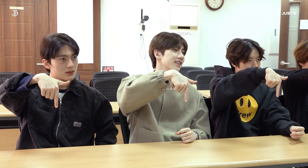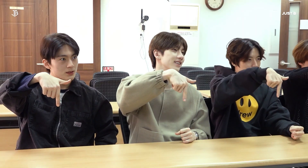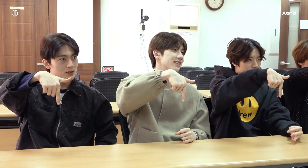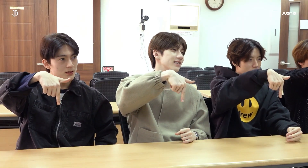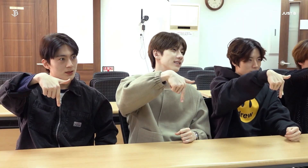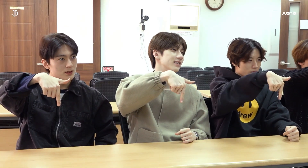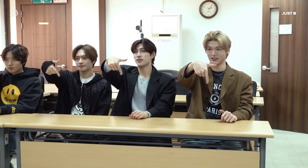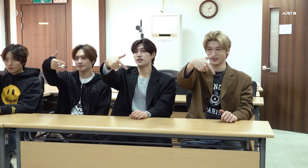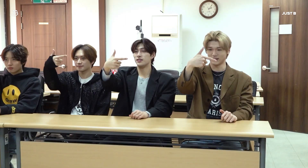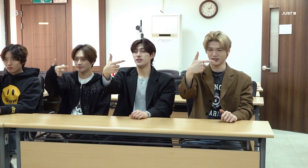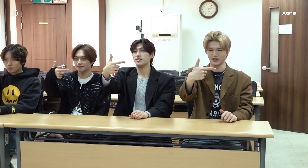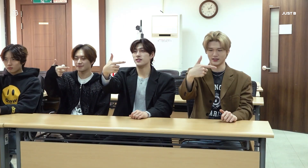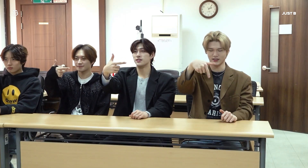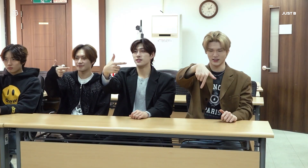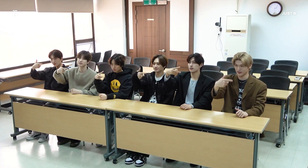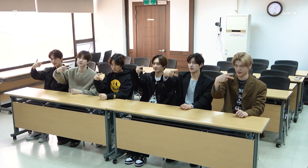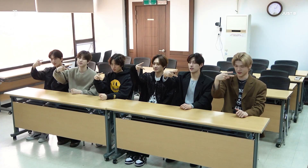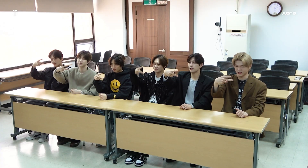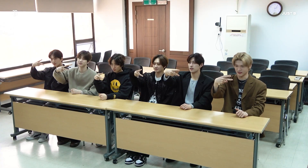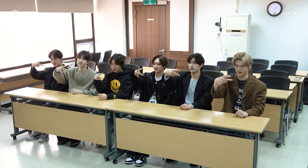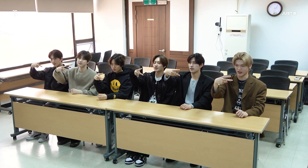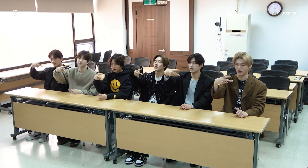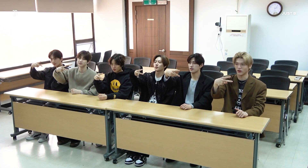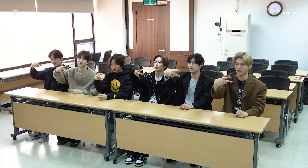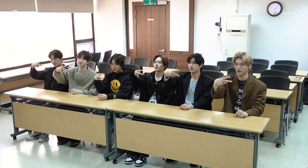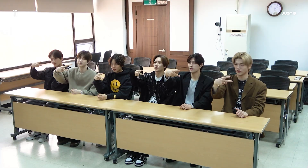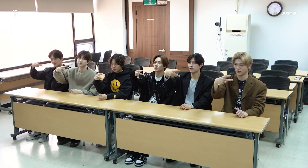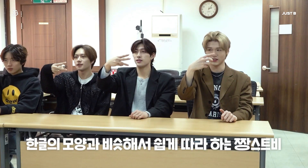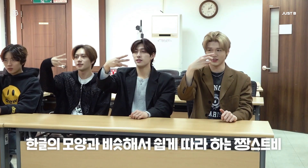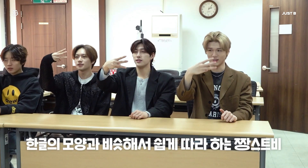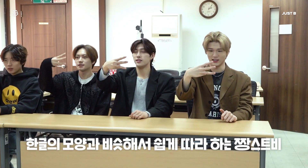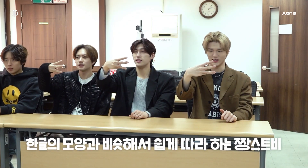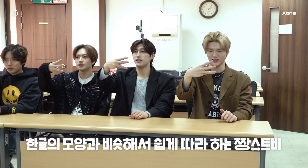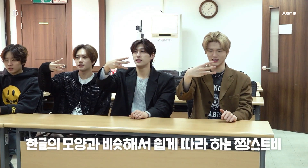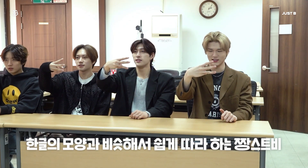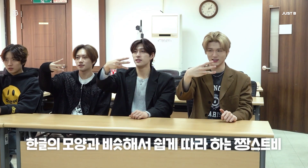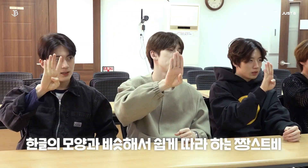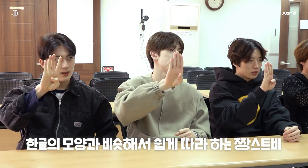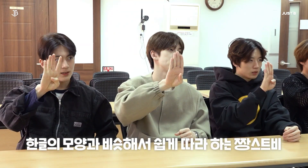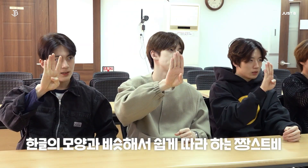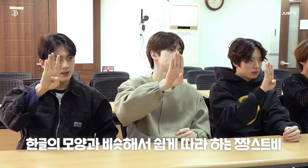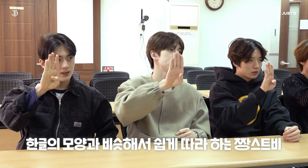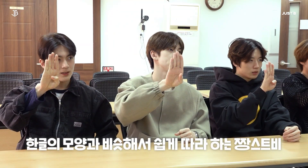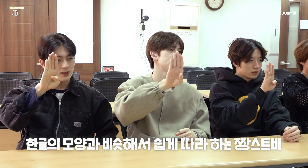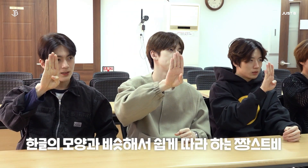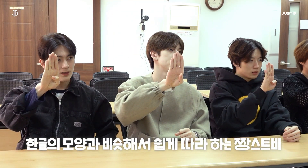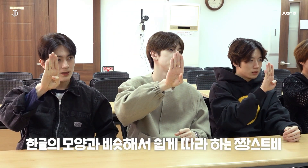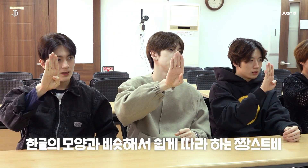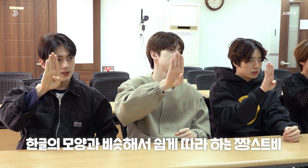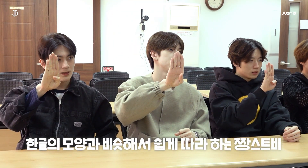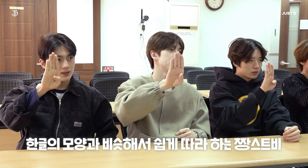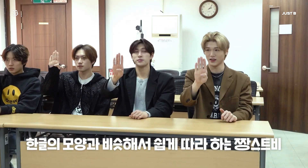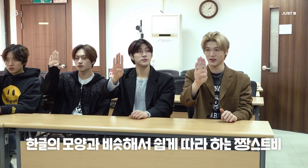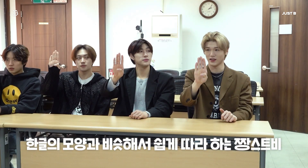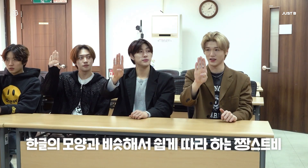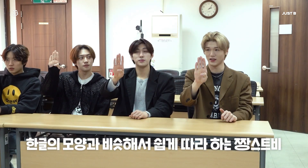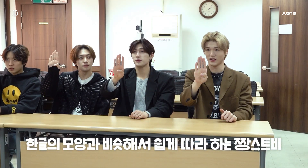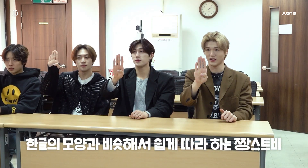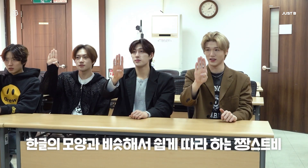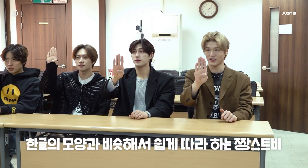G ('ㄱ') N ('ㄴ') D ('ㄷ') R ('ㄹ') [JUST B finds it easy because they are shaped like hangeul]